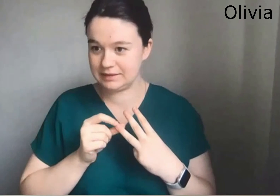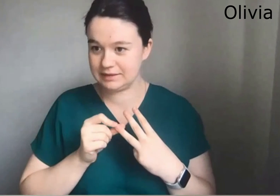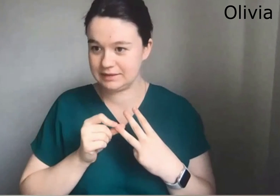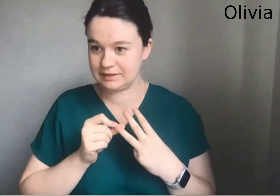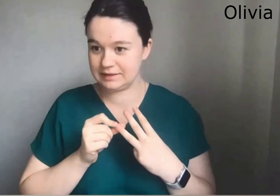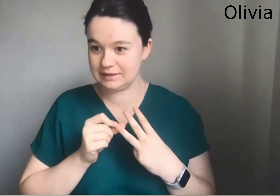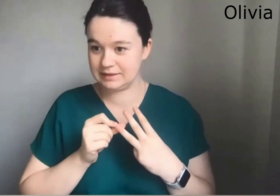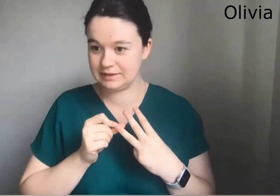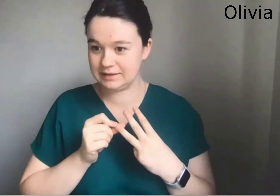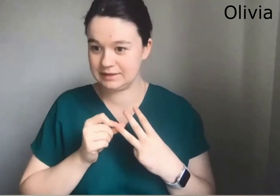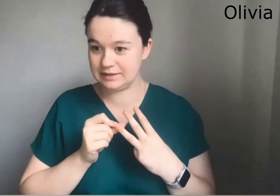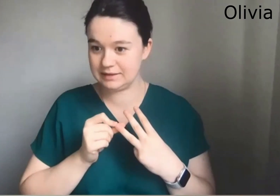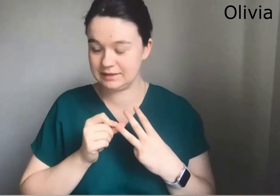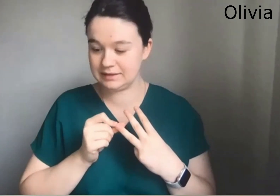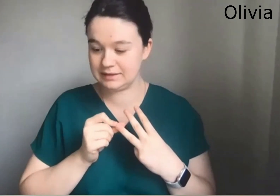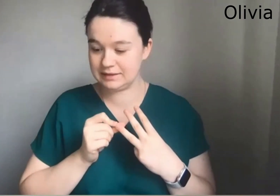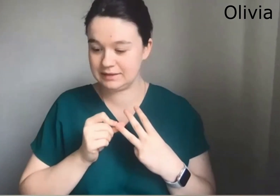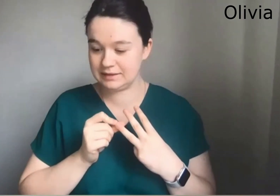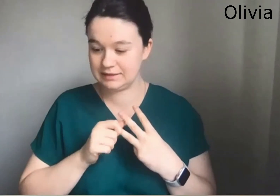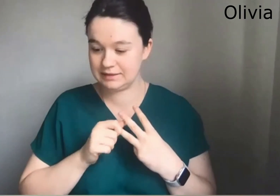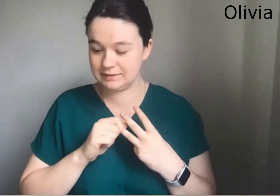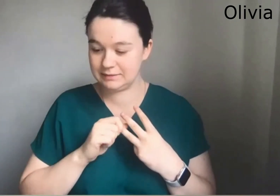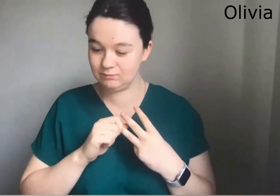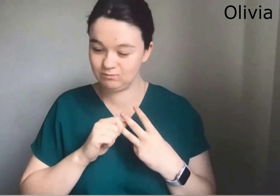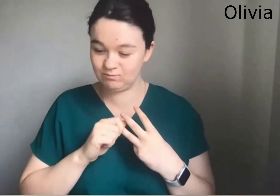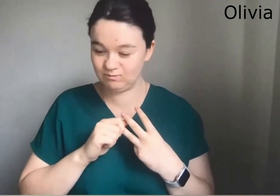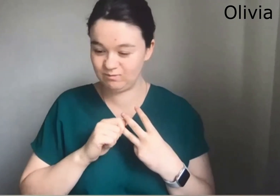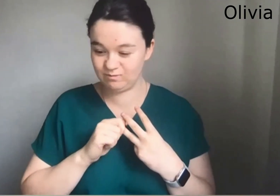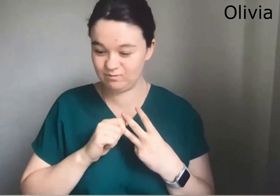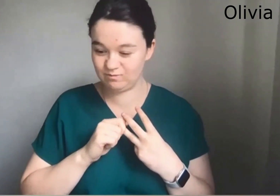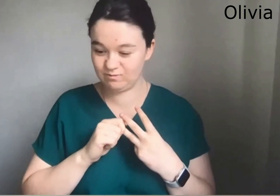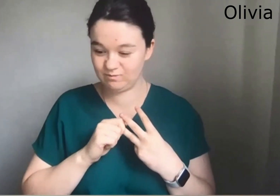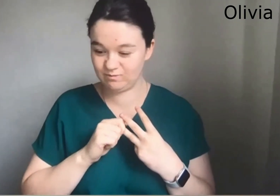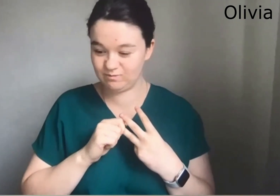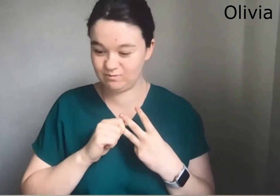And the third i'm just trying to think what what was it um